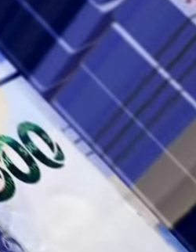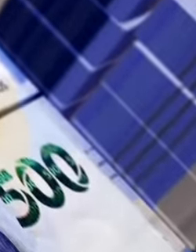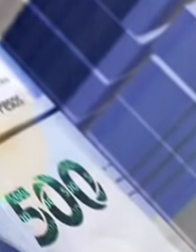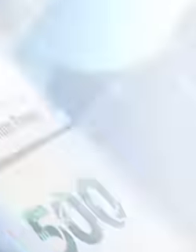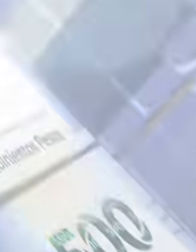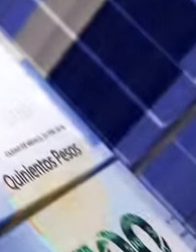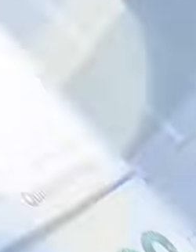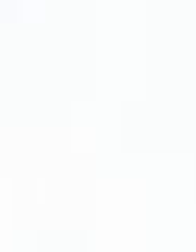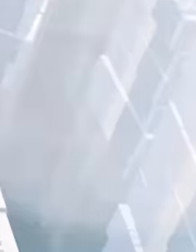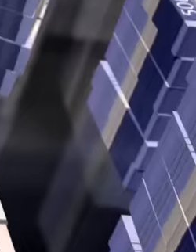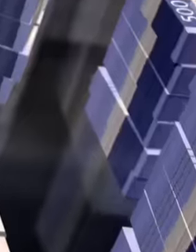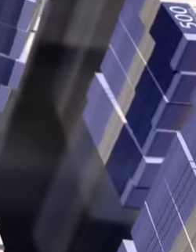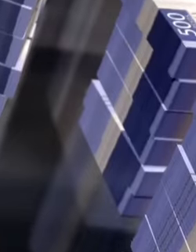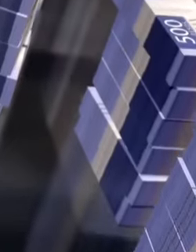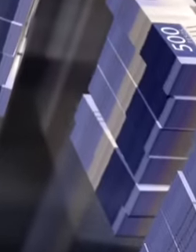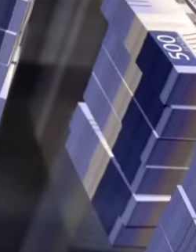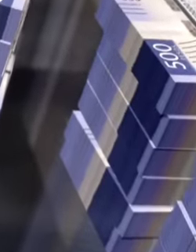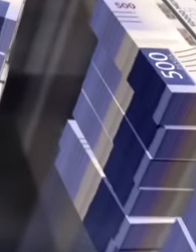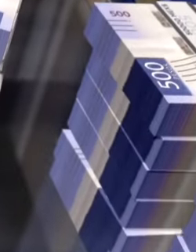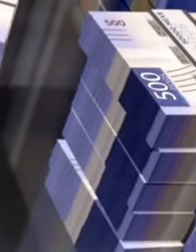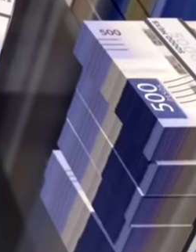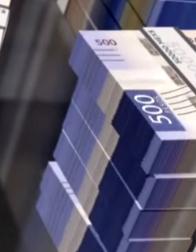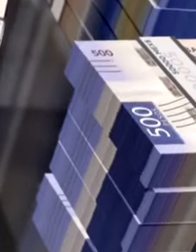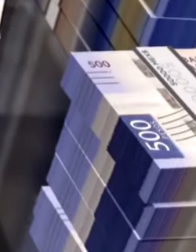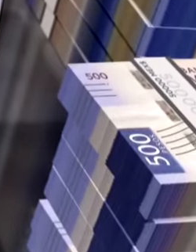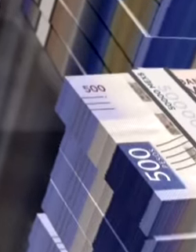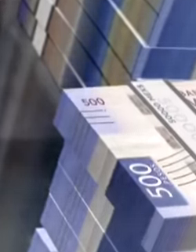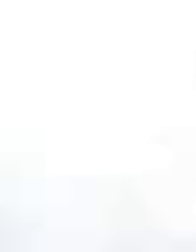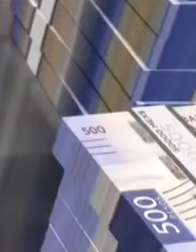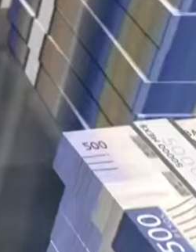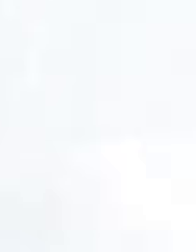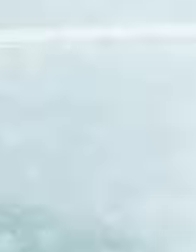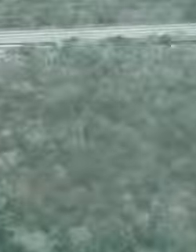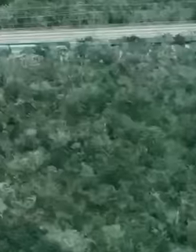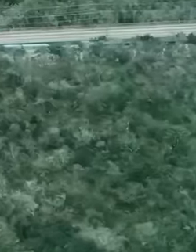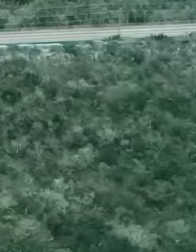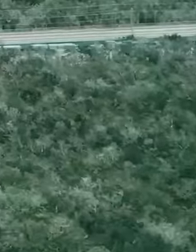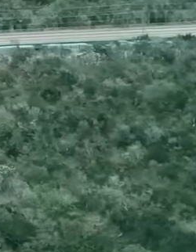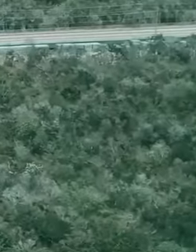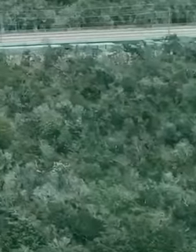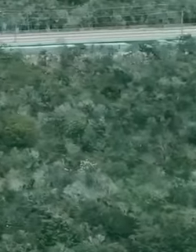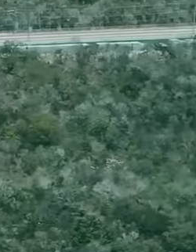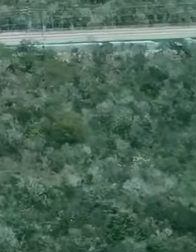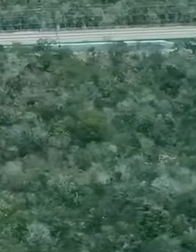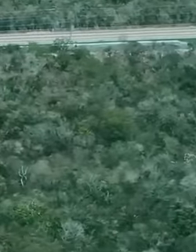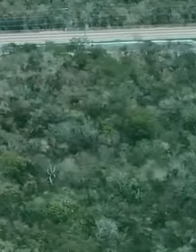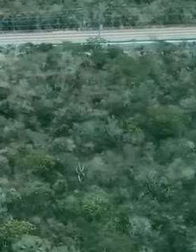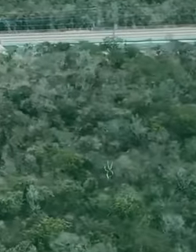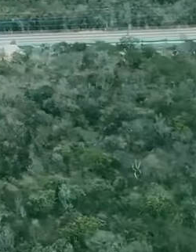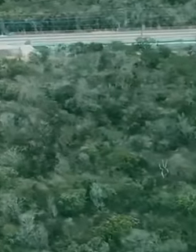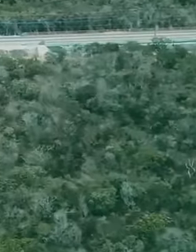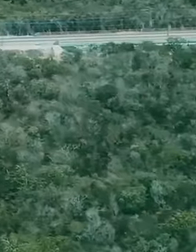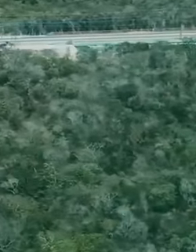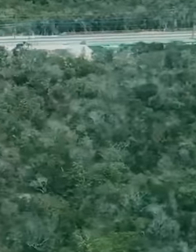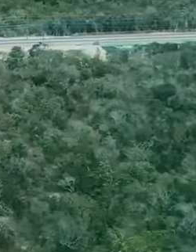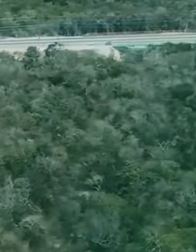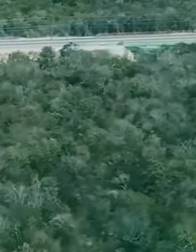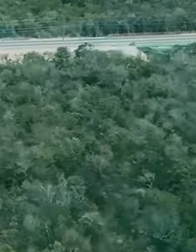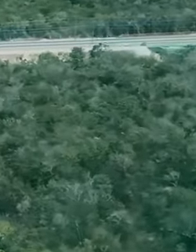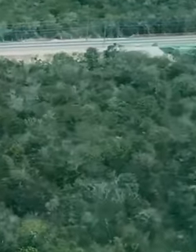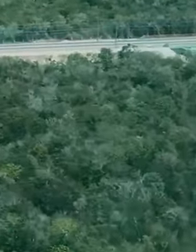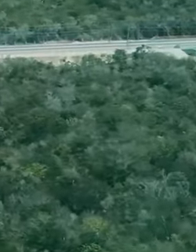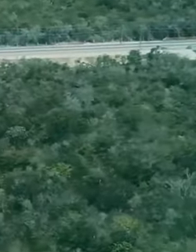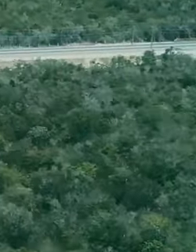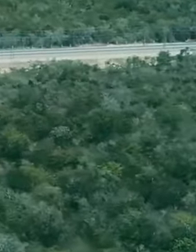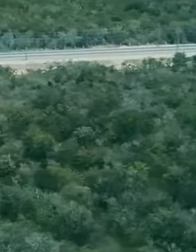to operate, but with the Mayan train project that took place in the area, the government of President López